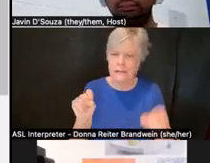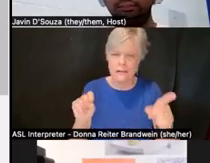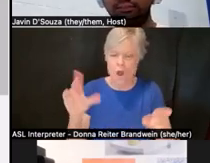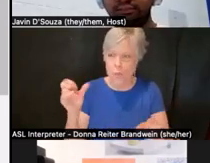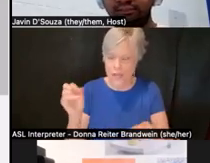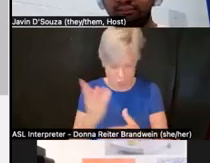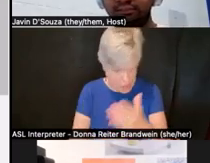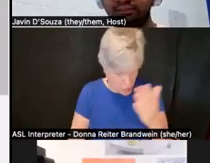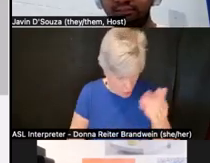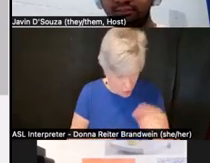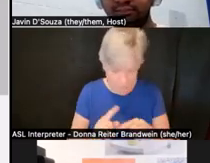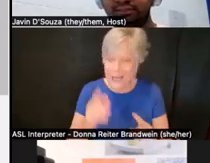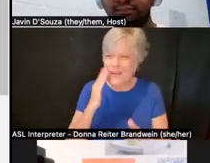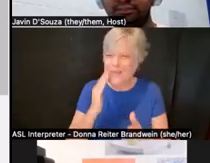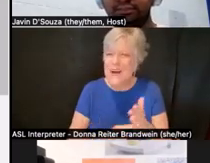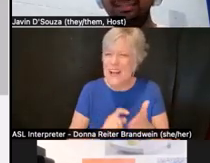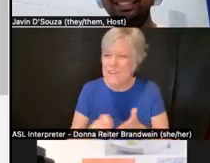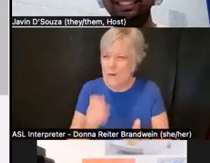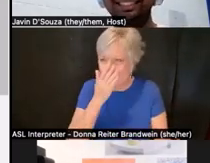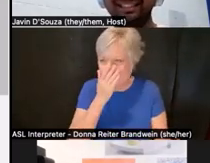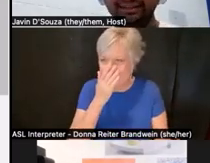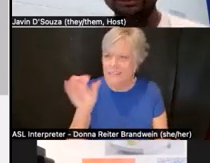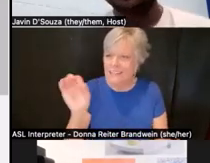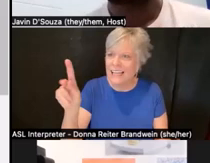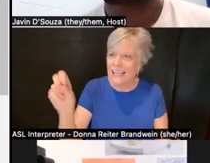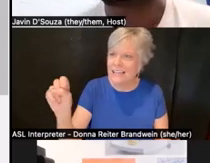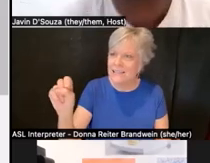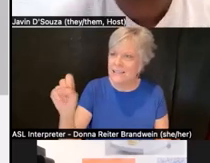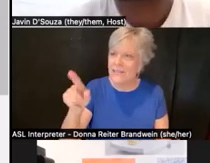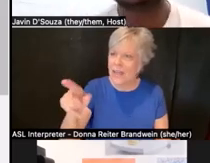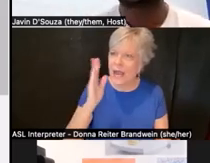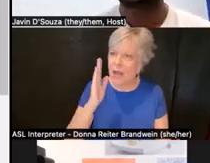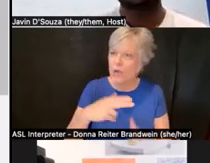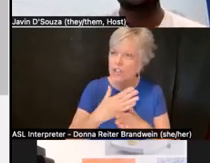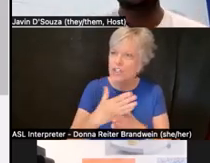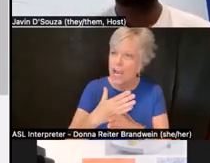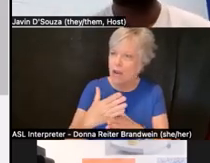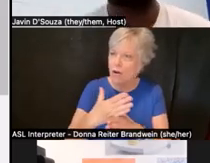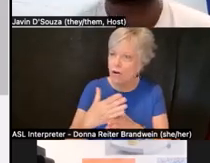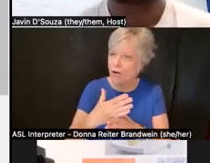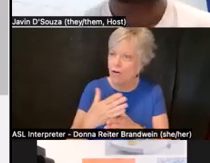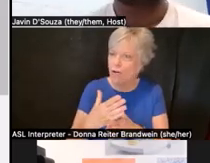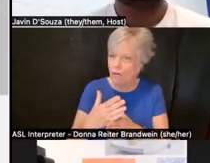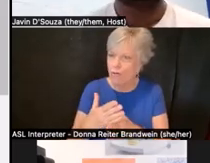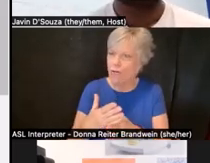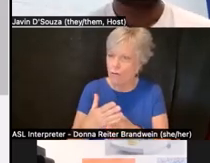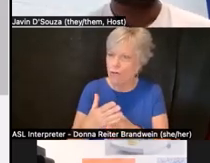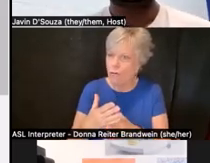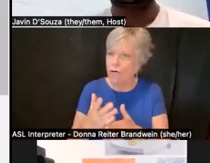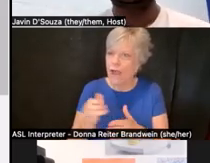but I know what I wrote so that's okay. Links that I'm going to share, as Javin mentioned,